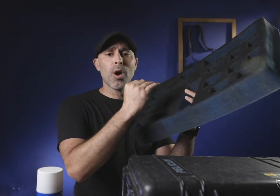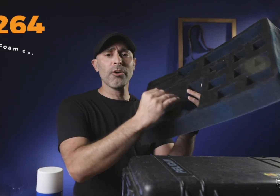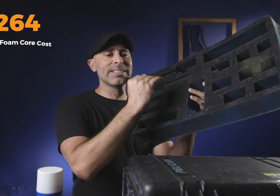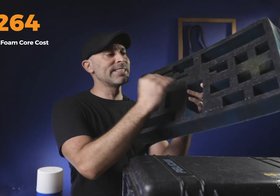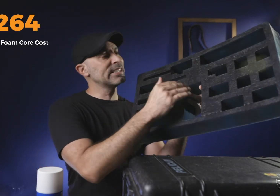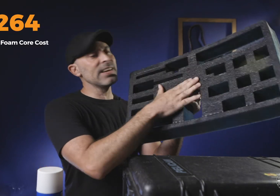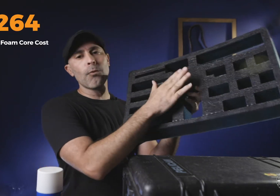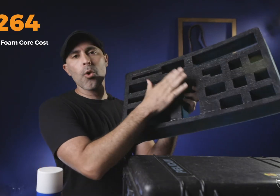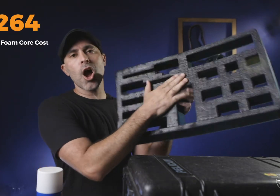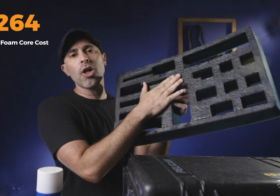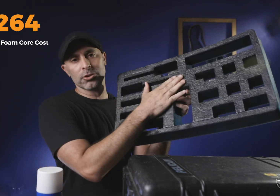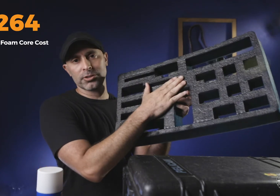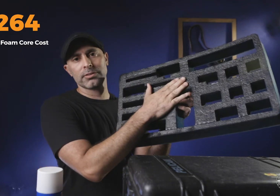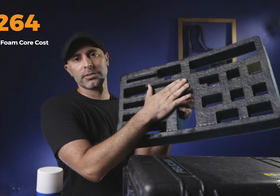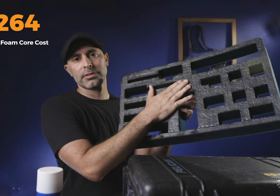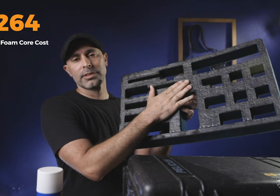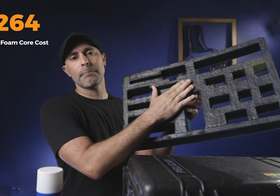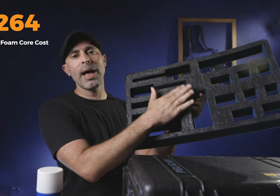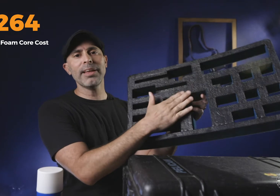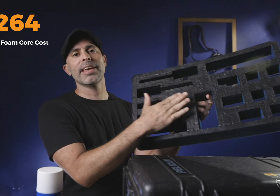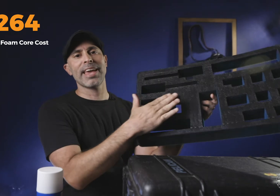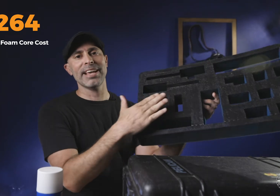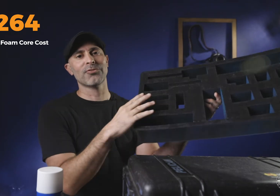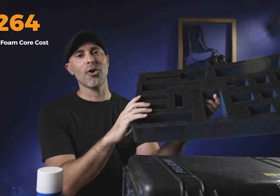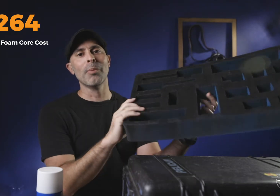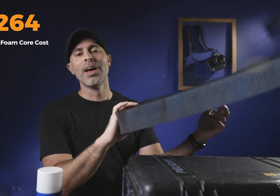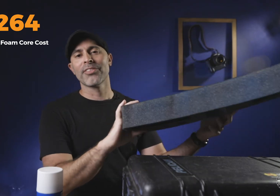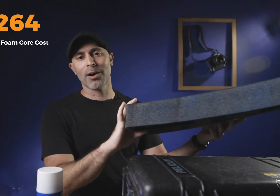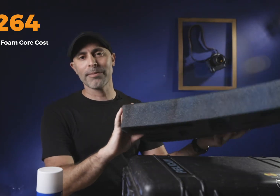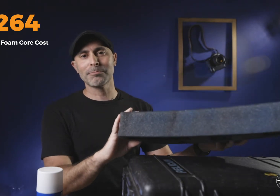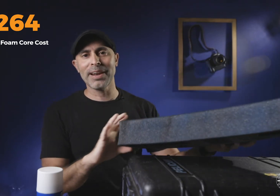hundred and sixty four dollars in Pelican case foam that I would be spent